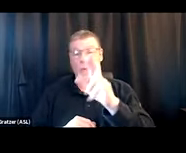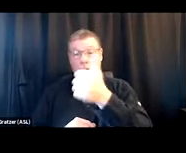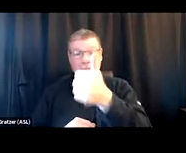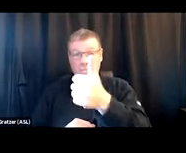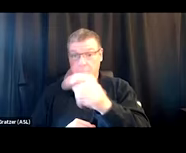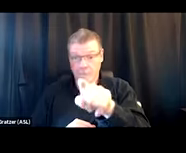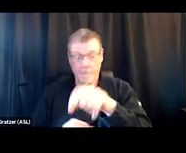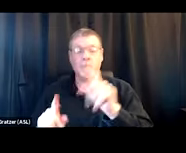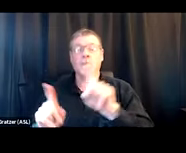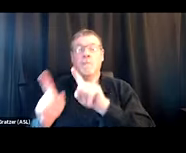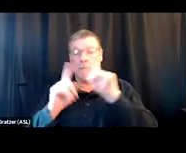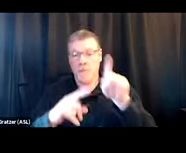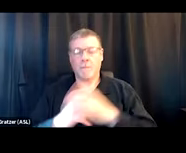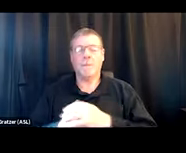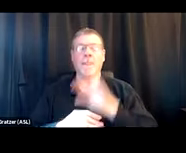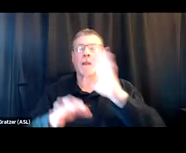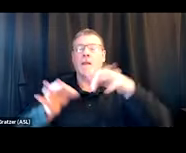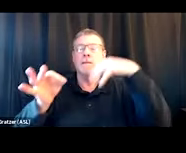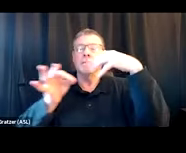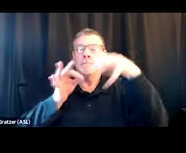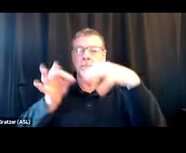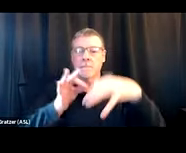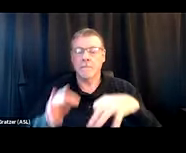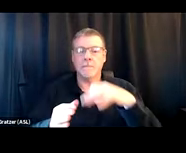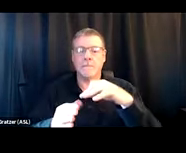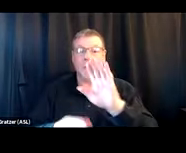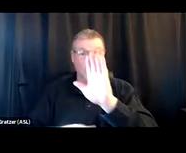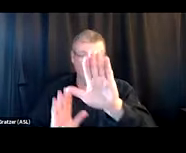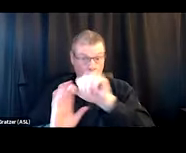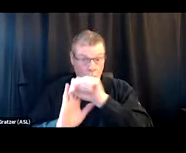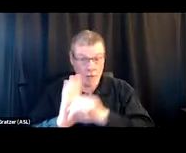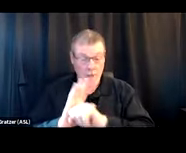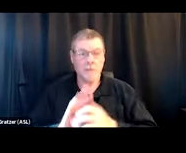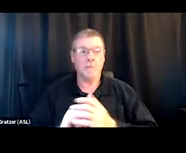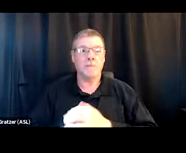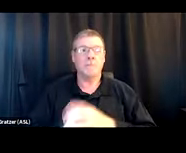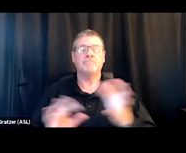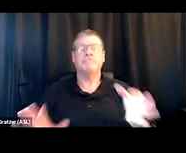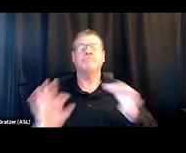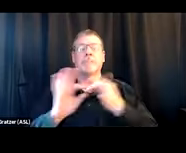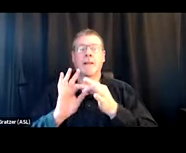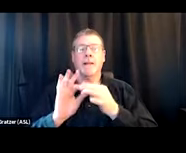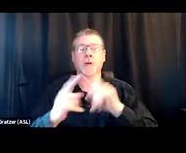and it will take you through, like, your state. It can link you to the resources in your state